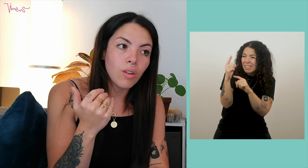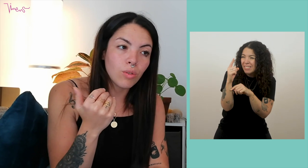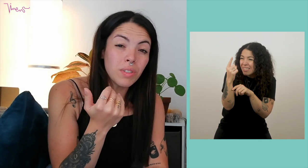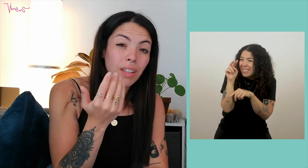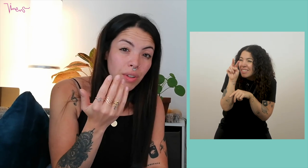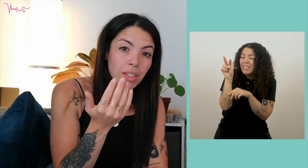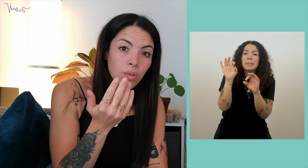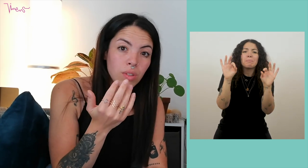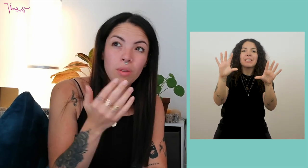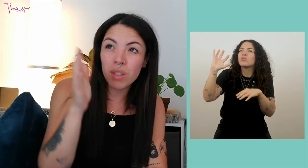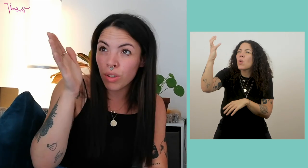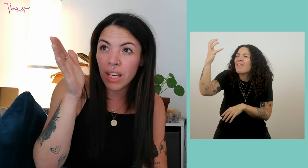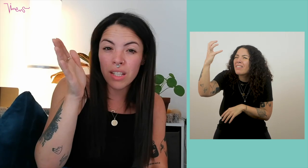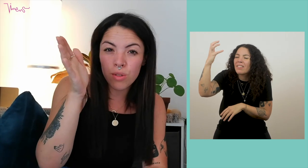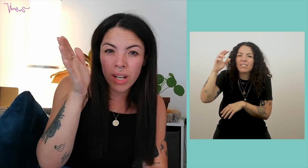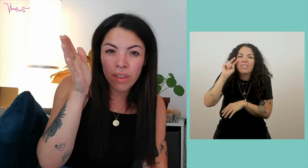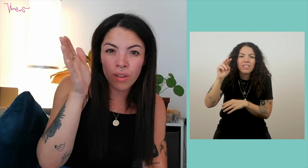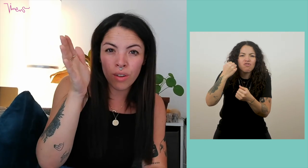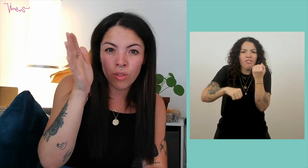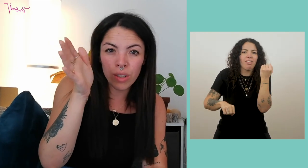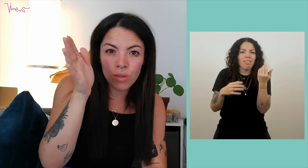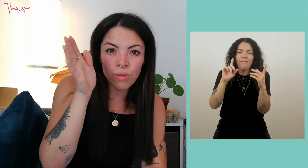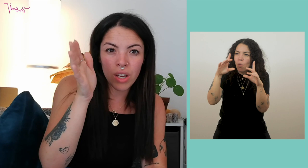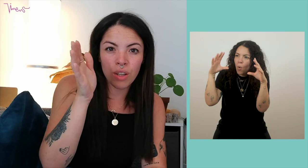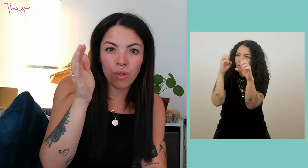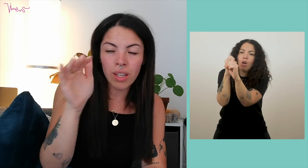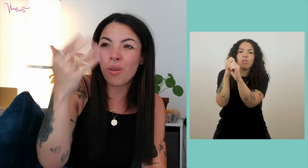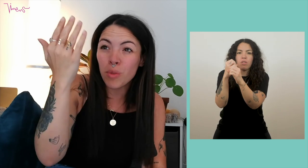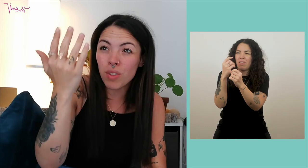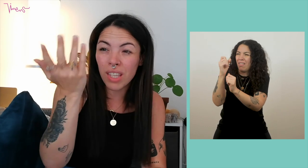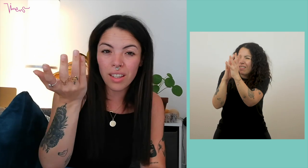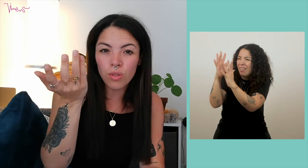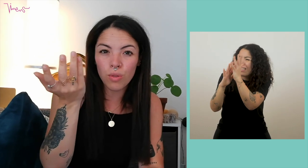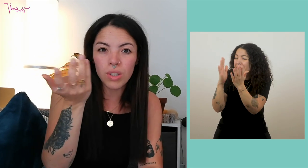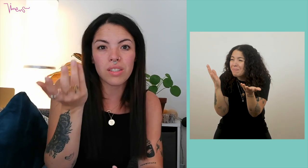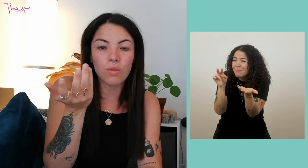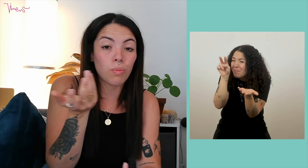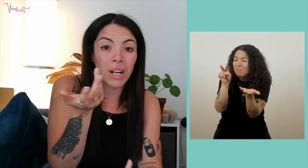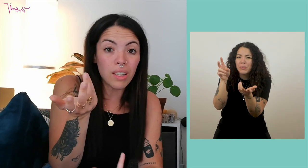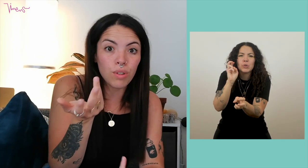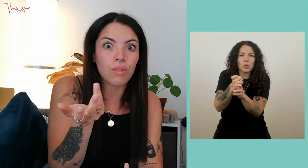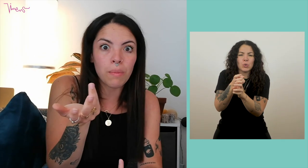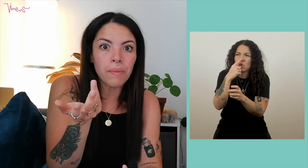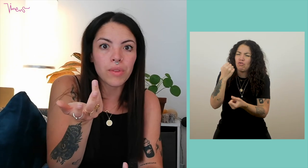basically, it's very tiring. It's like looking the sun in the eye every time. And at the same time, you have someone in front of you trying to talk to you, you don't see her.